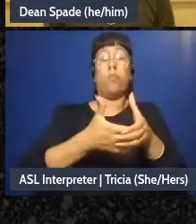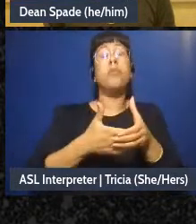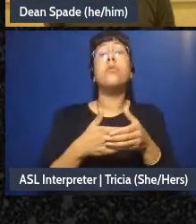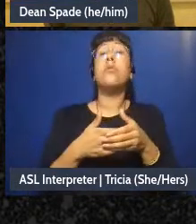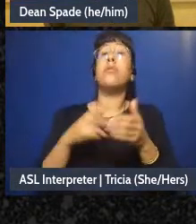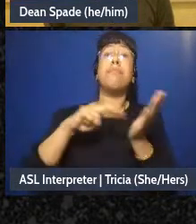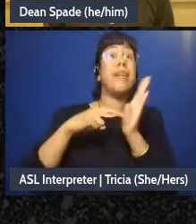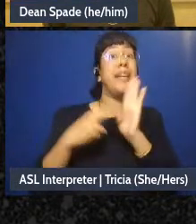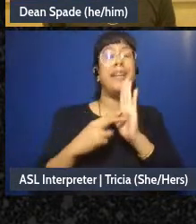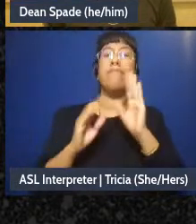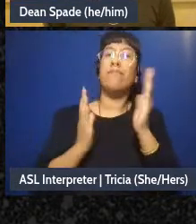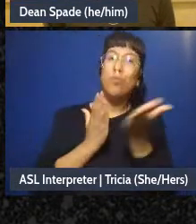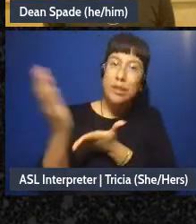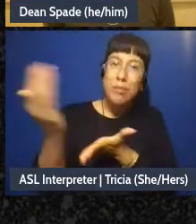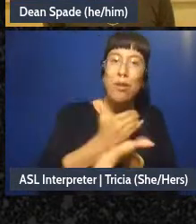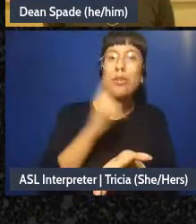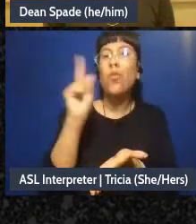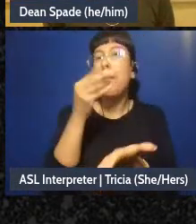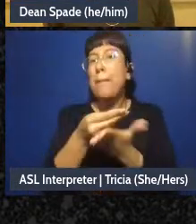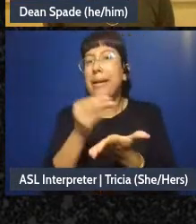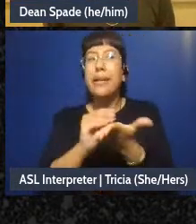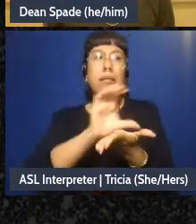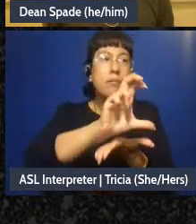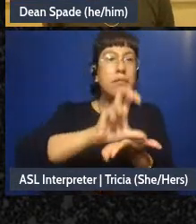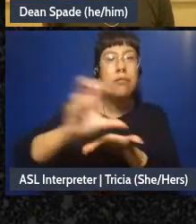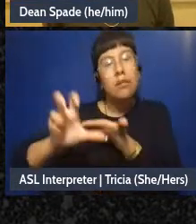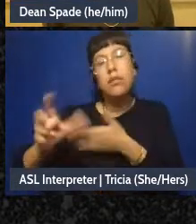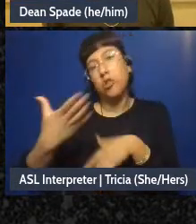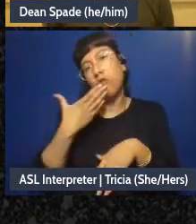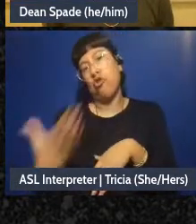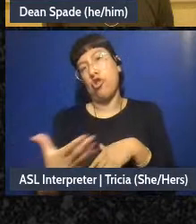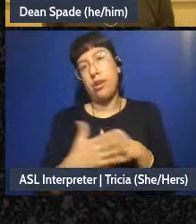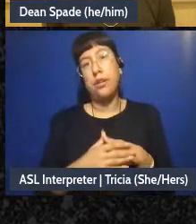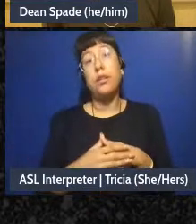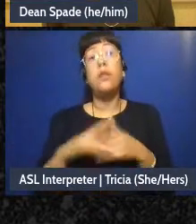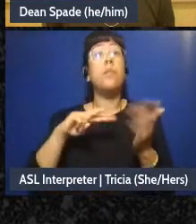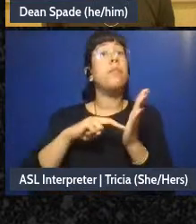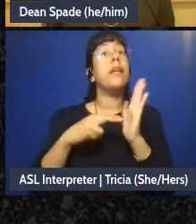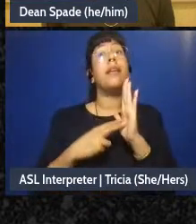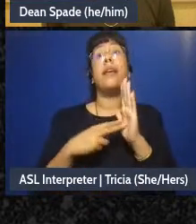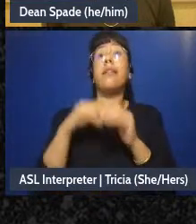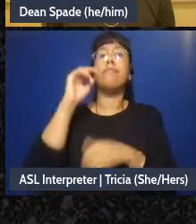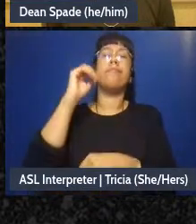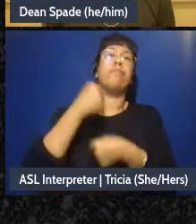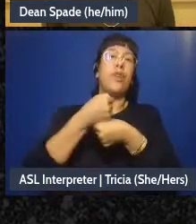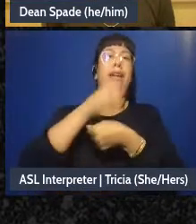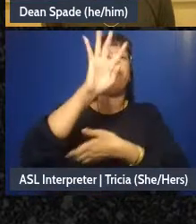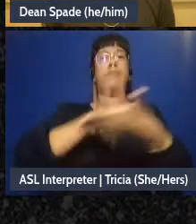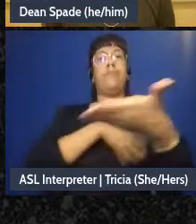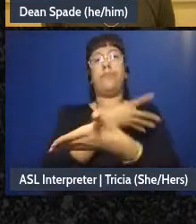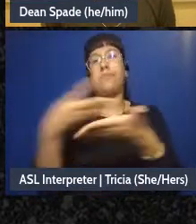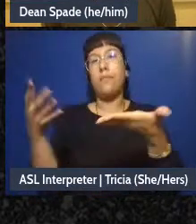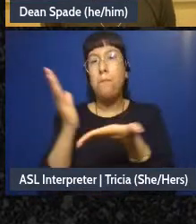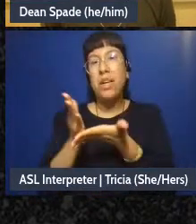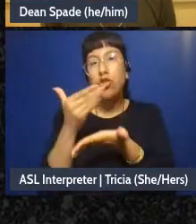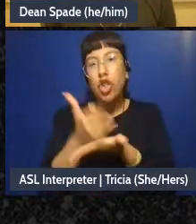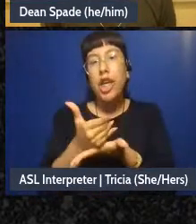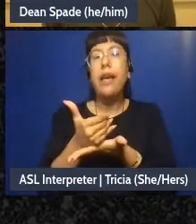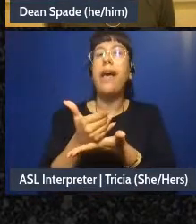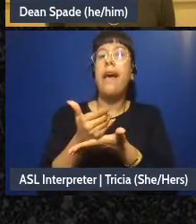is really good. And so creating some kind of budget and then checking in like “oh it's